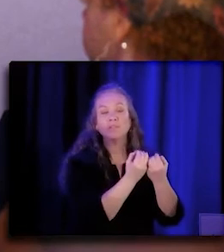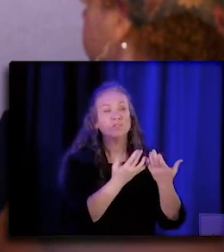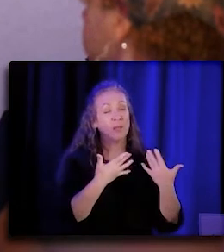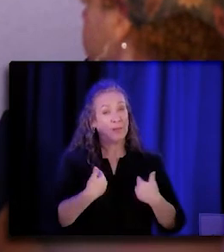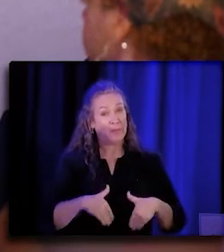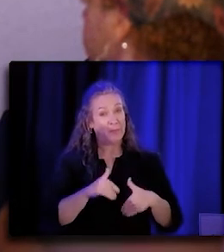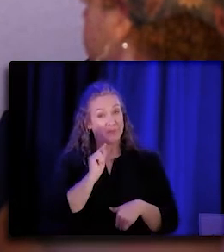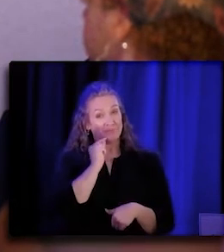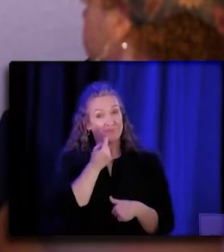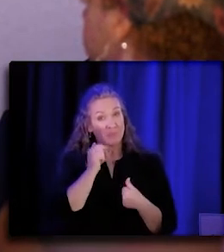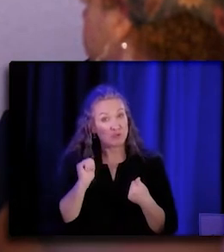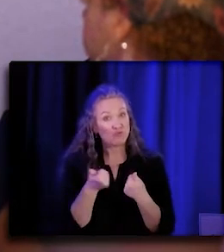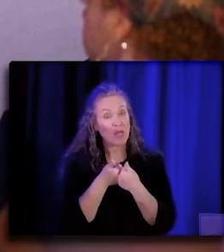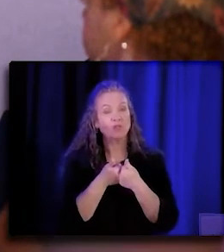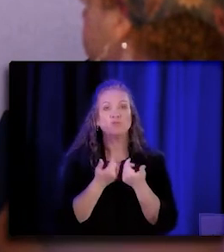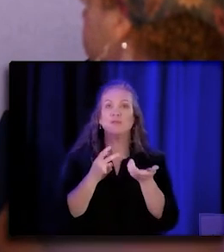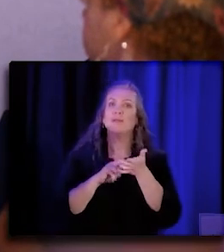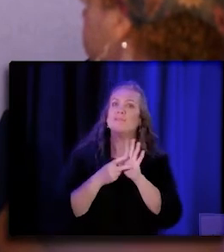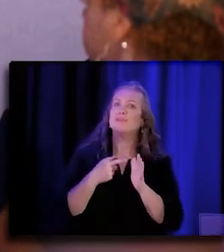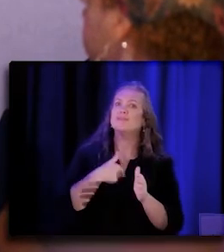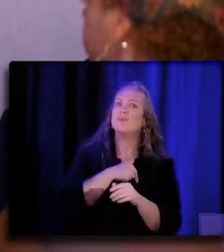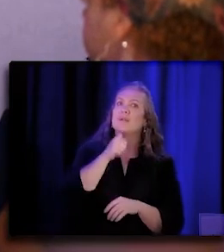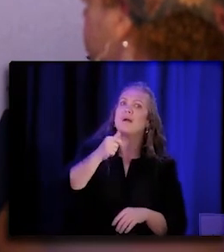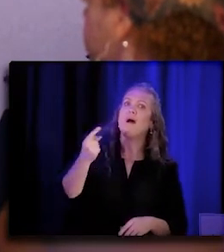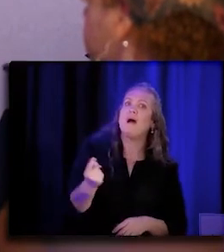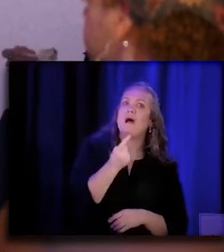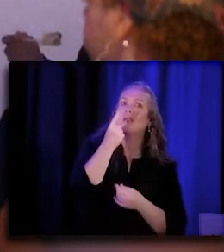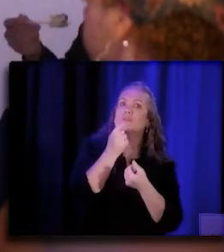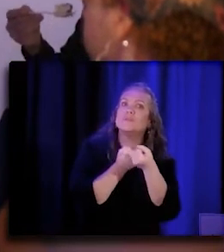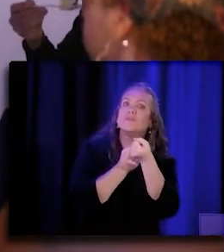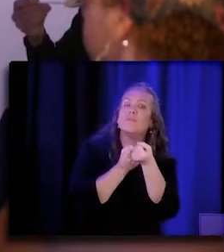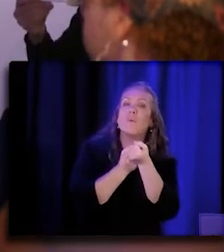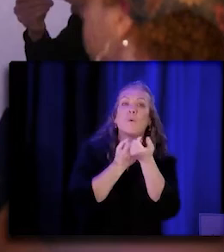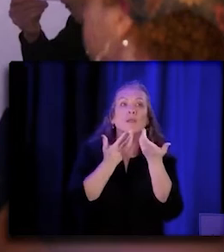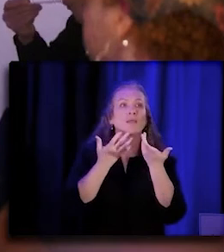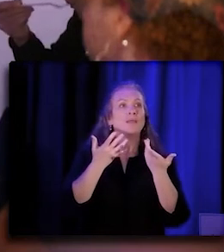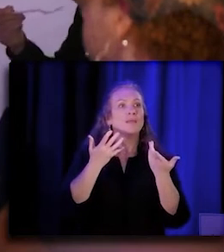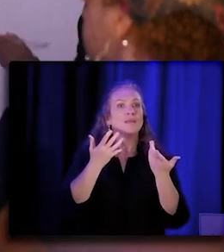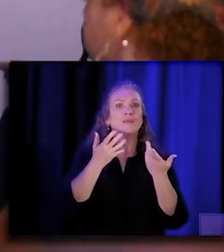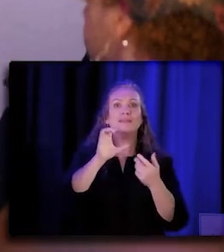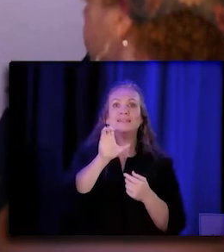we're not always supporting the CHWs in a trauma informed way.